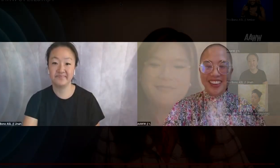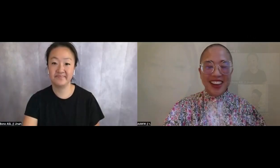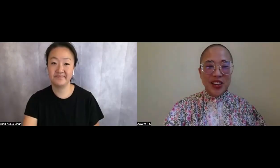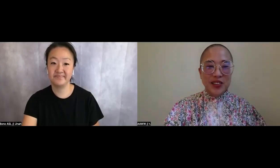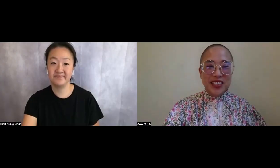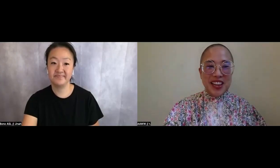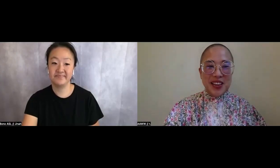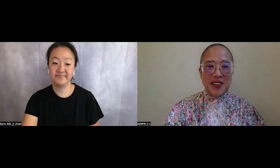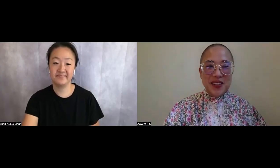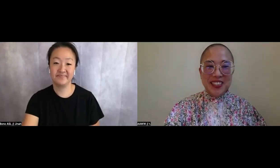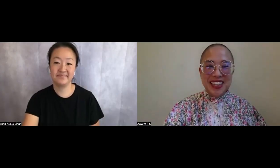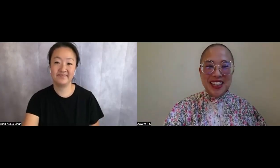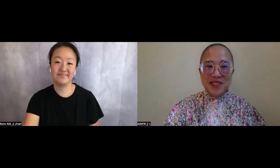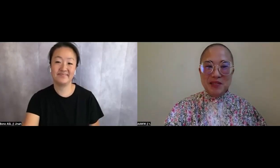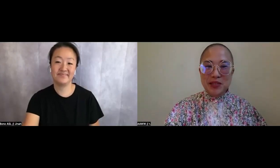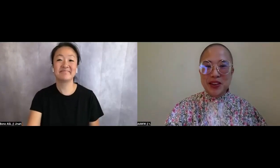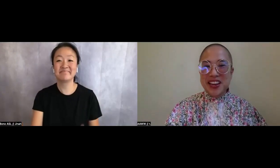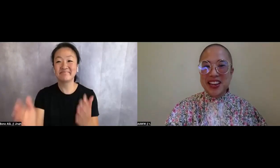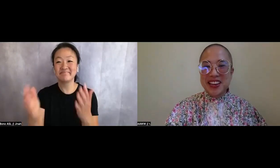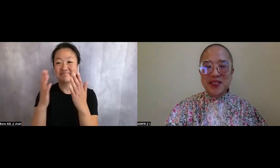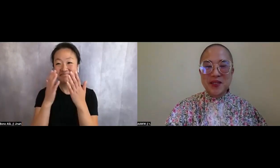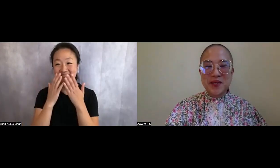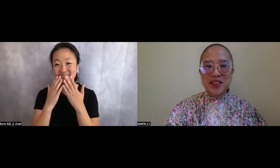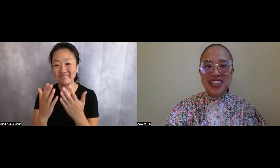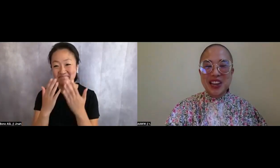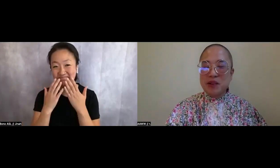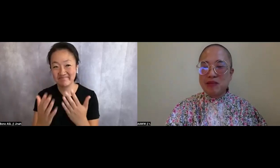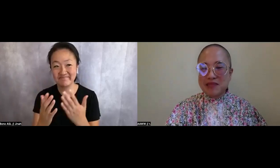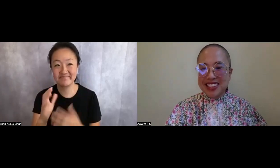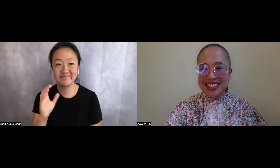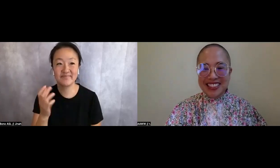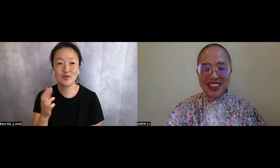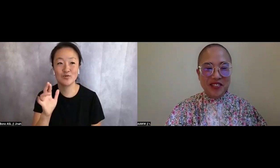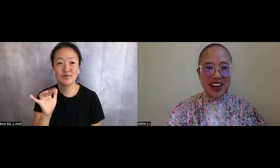A huge thank you to Chrysanthemum Tran, who we terribly miss this evening,